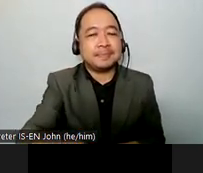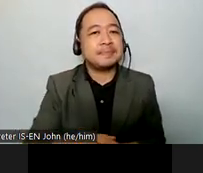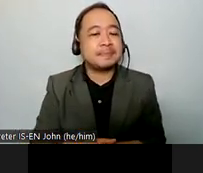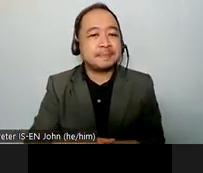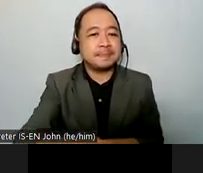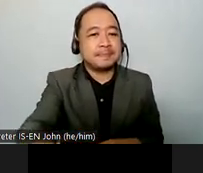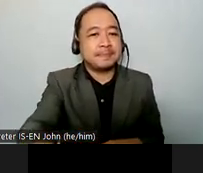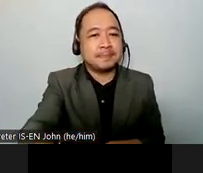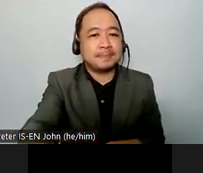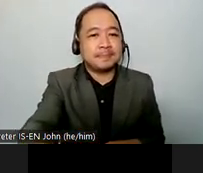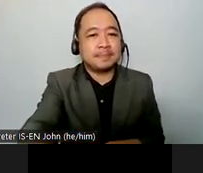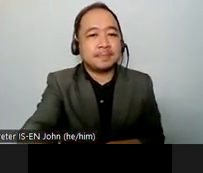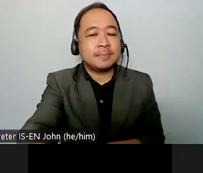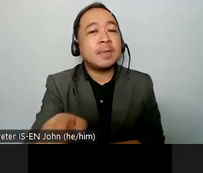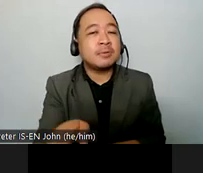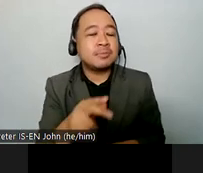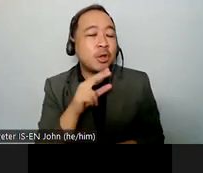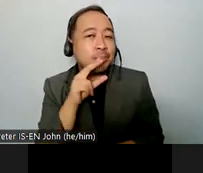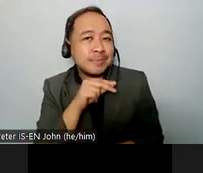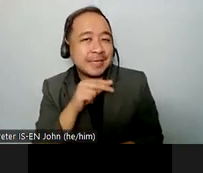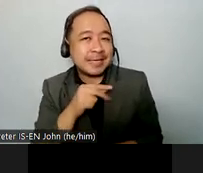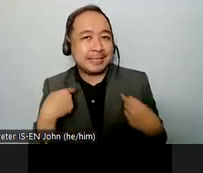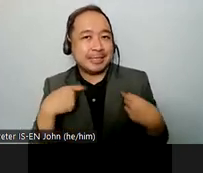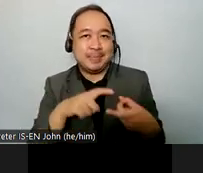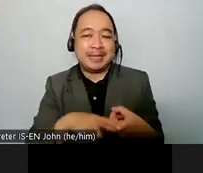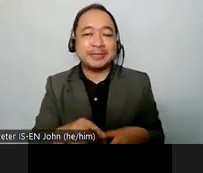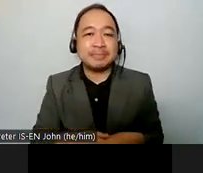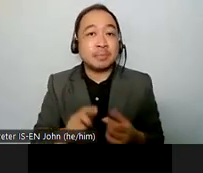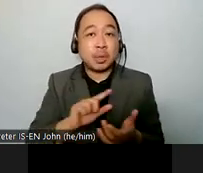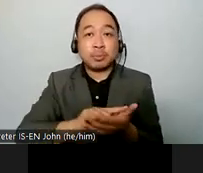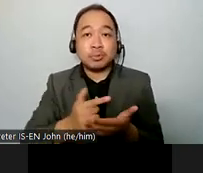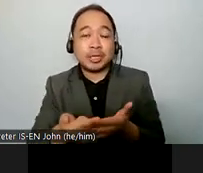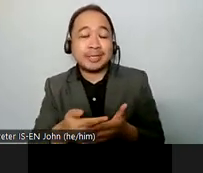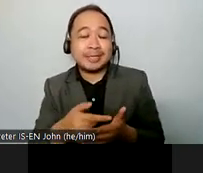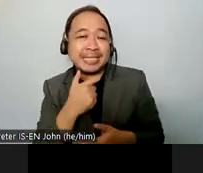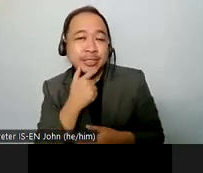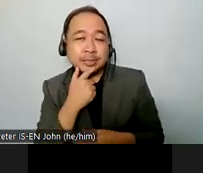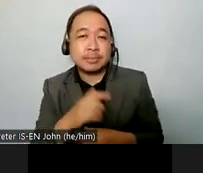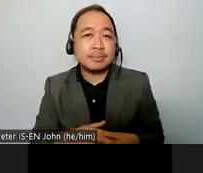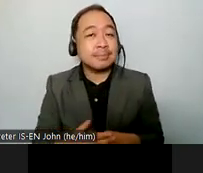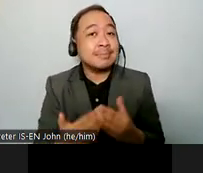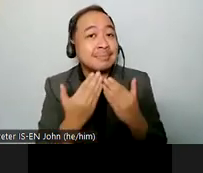thank you very much it's an honor for me to be here with you i'm